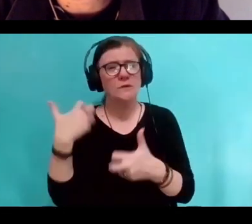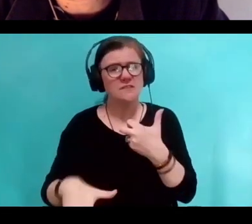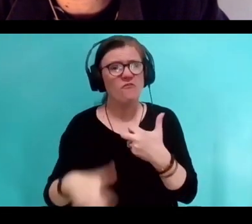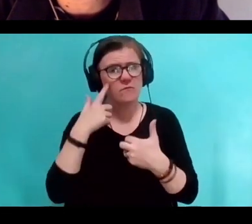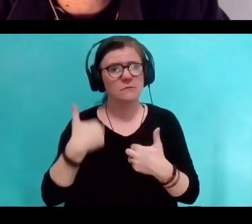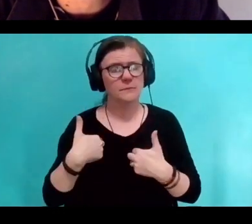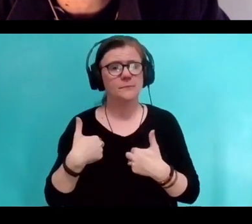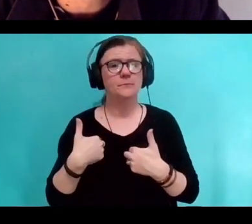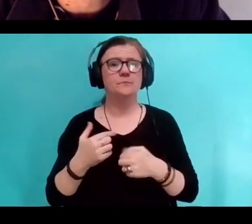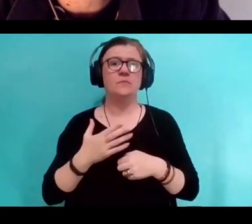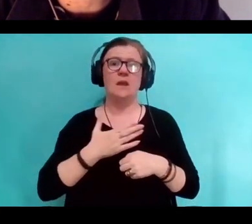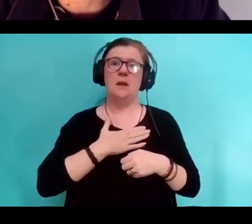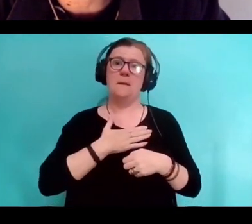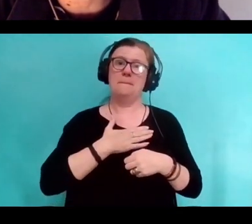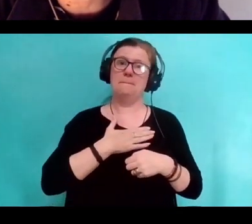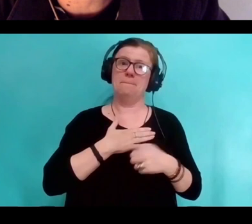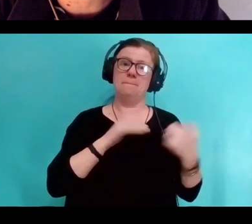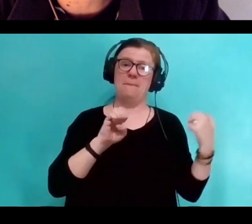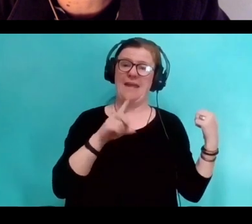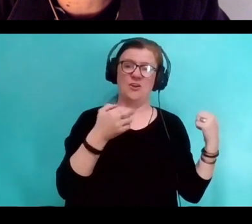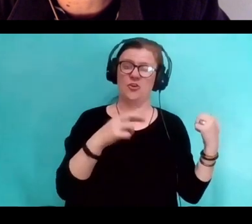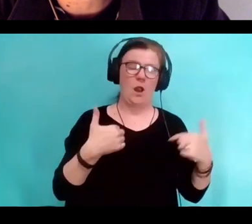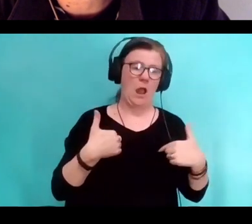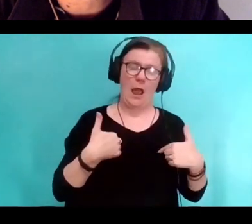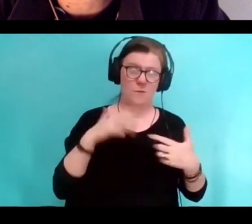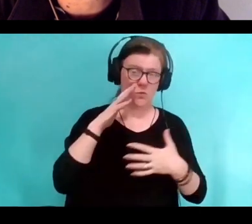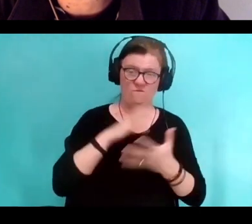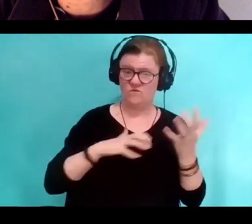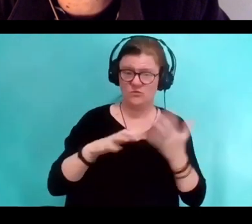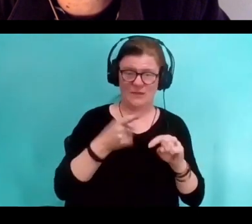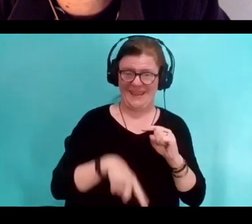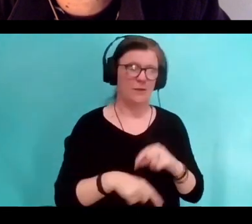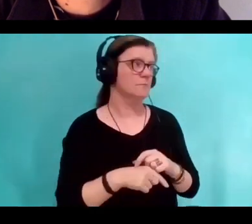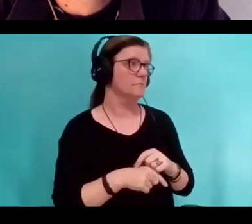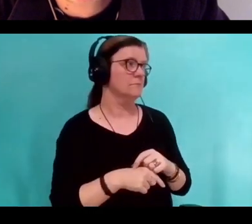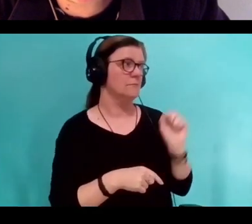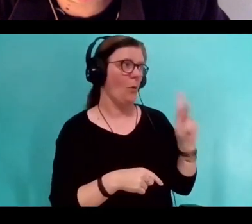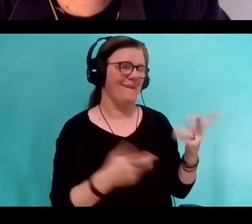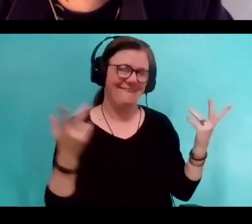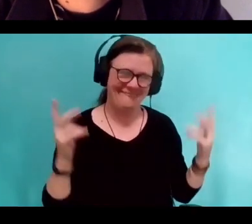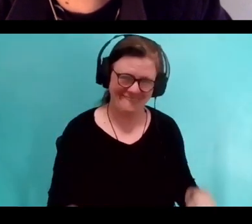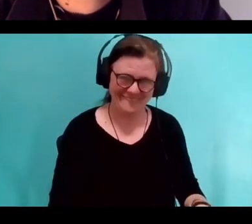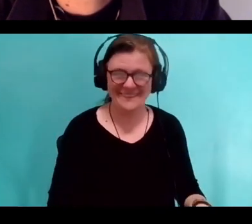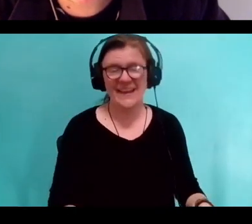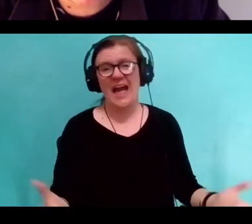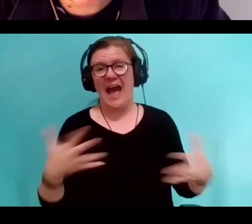And my editors said, "this is so confusing, we can't do this." Like, "Oh, okay." (Riva chuckles) - (David giggles)